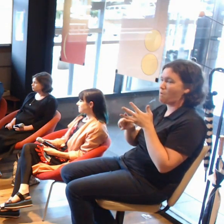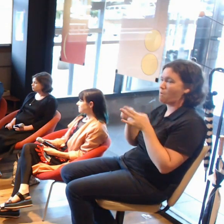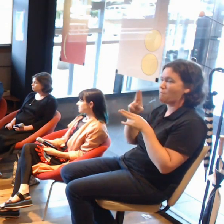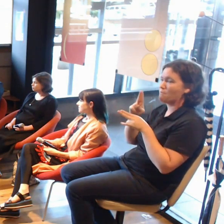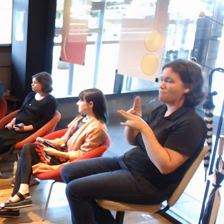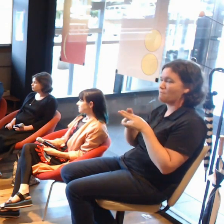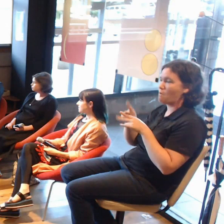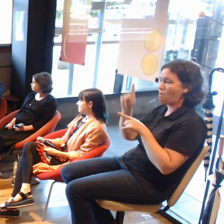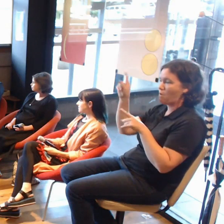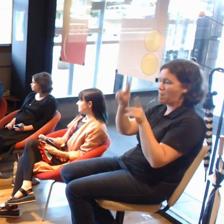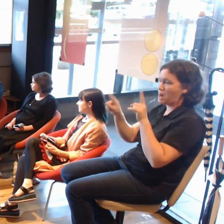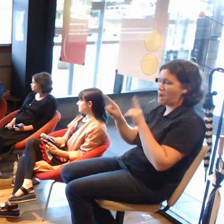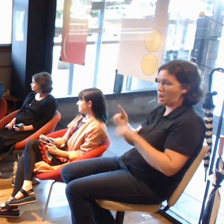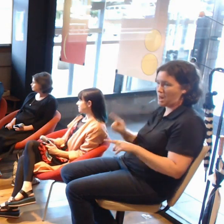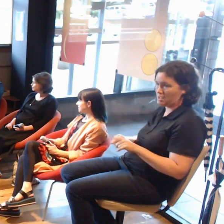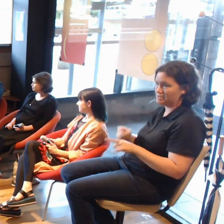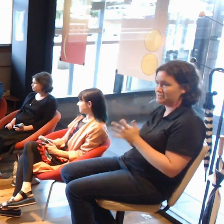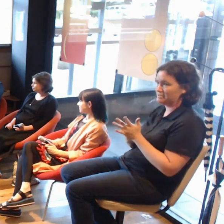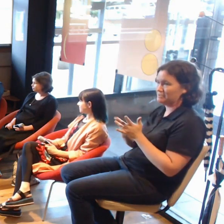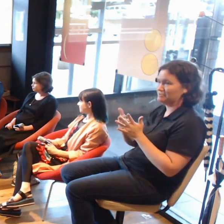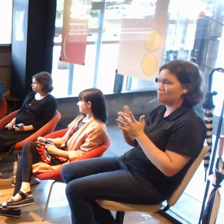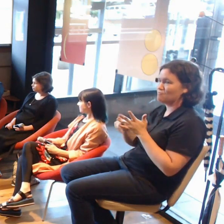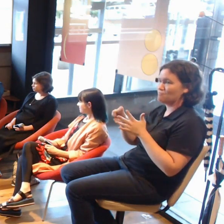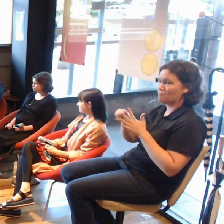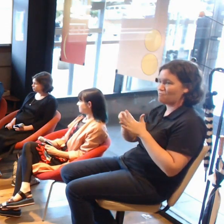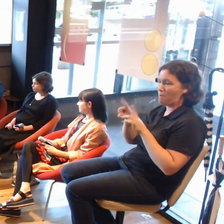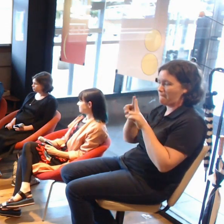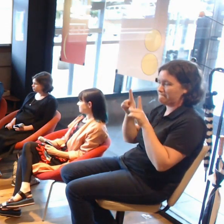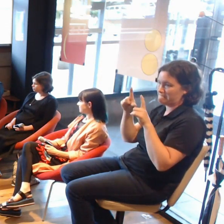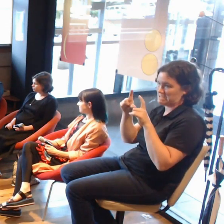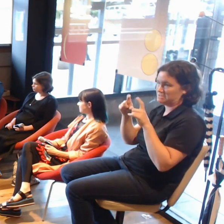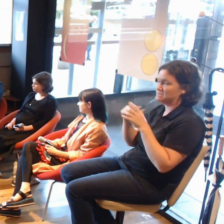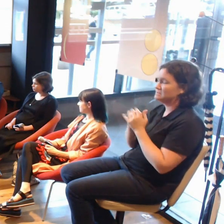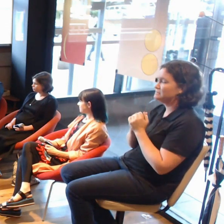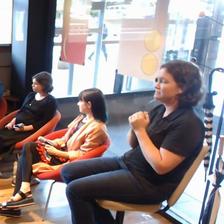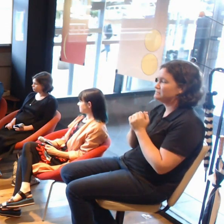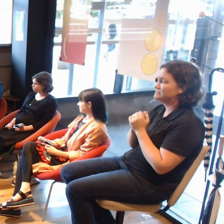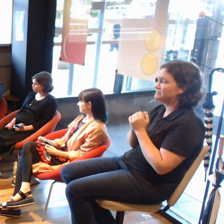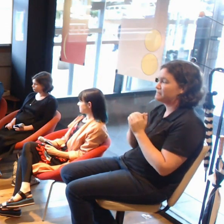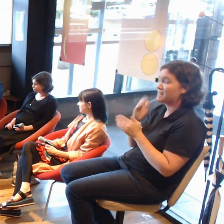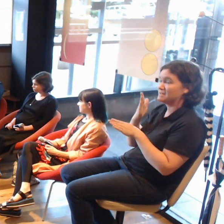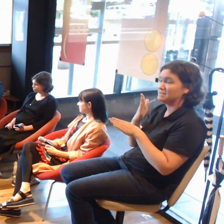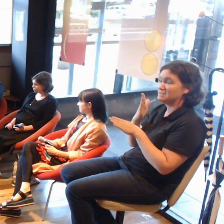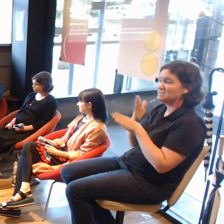And he's worked a lot in AR, VR, and other the mixed reality spaces